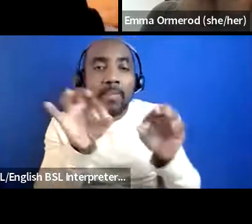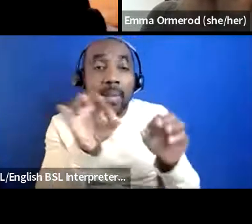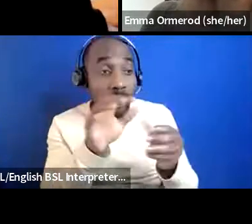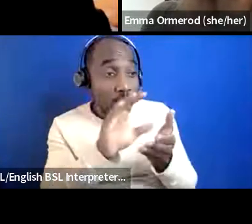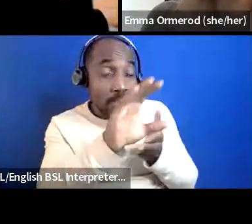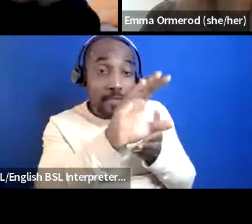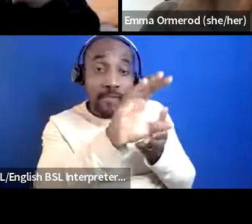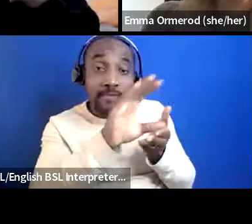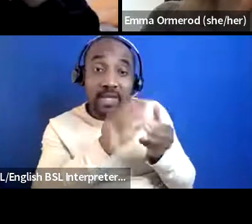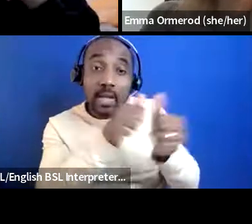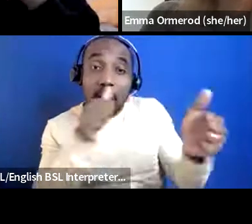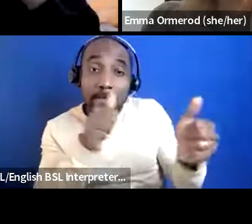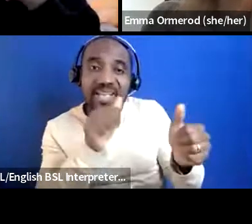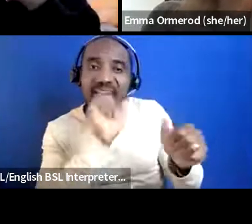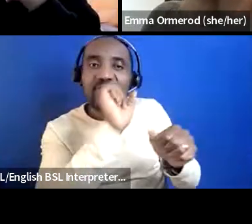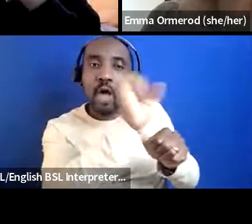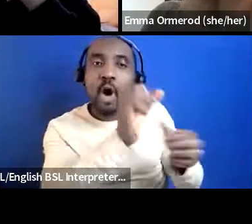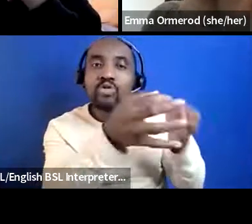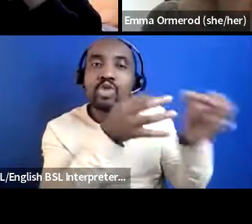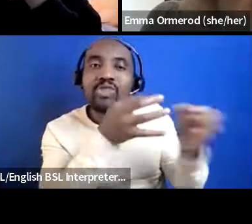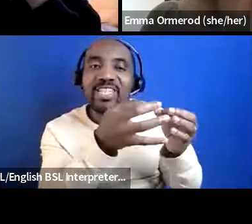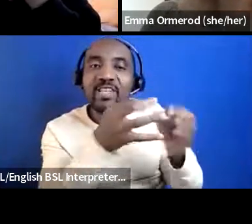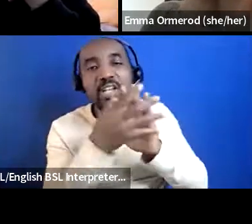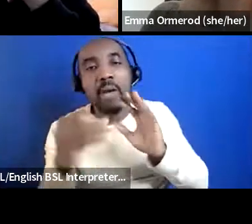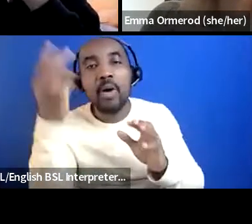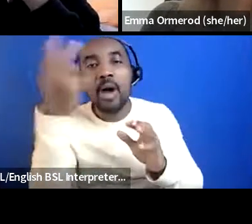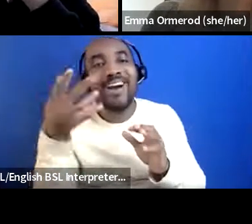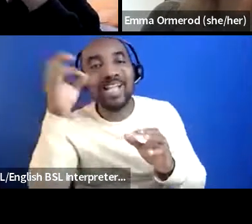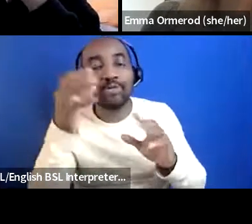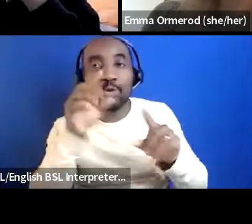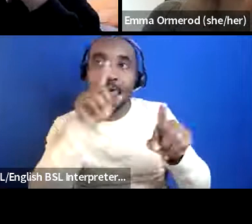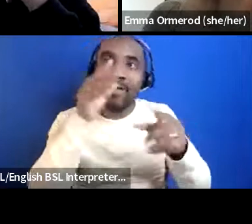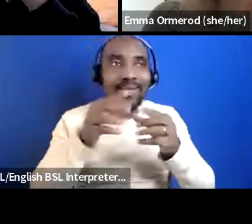arts council just put out a great strategy but the tutor trust or whichever like different